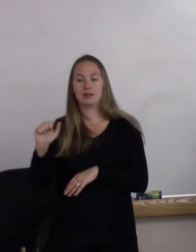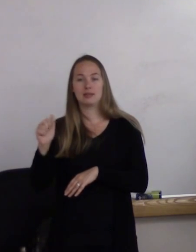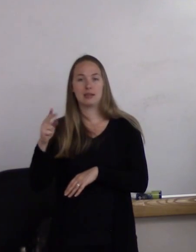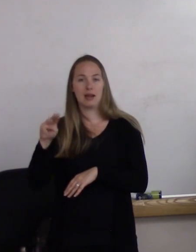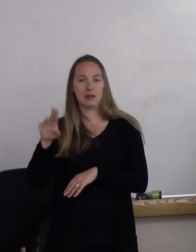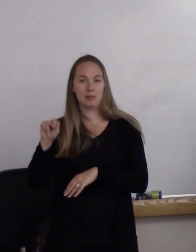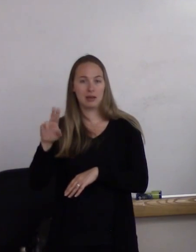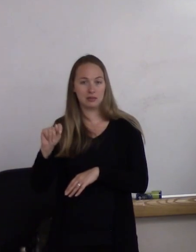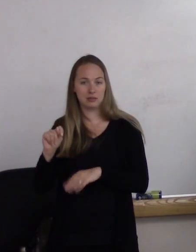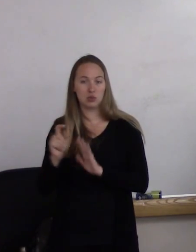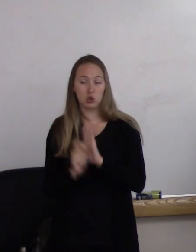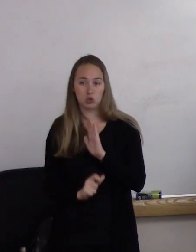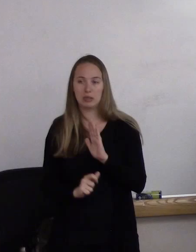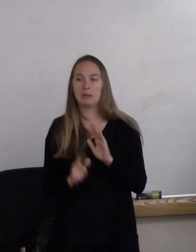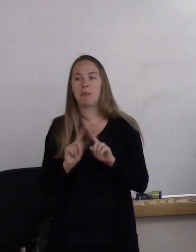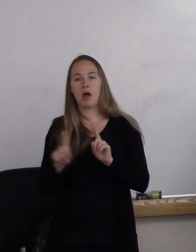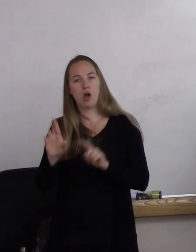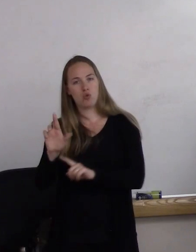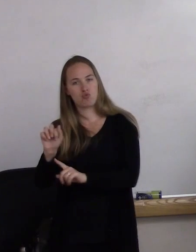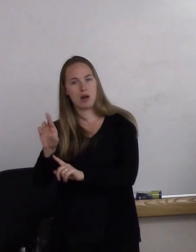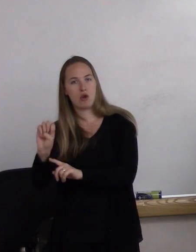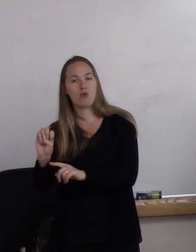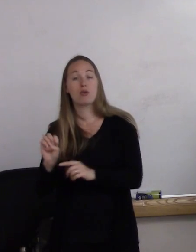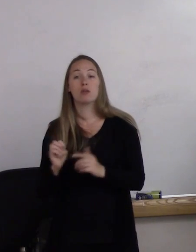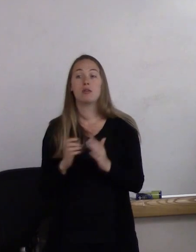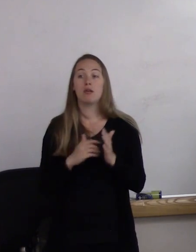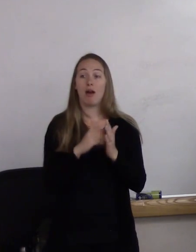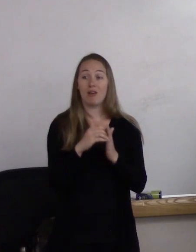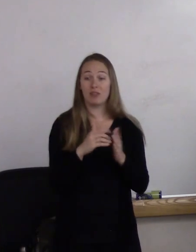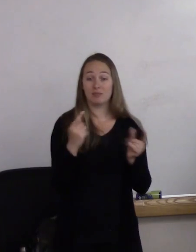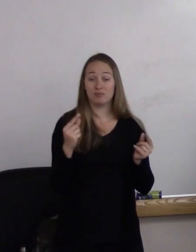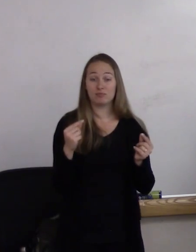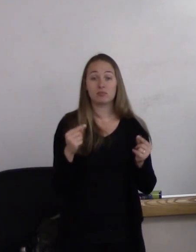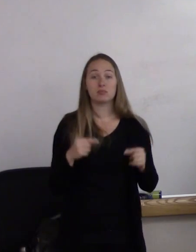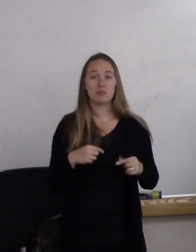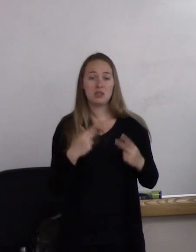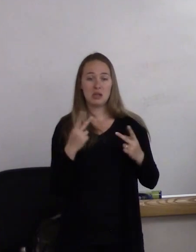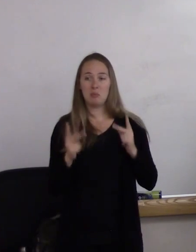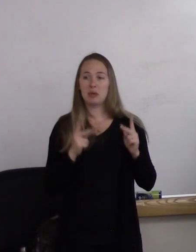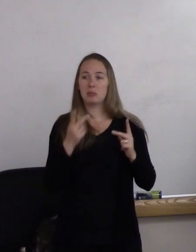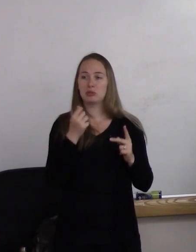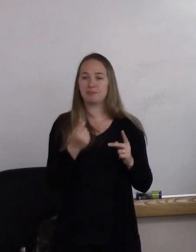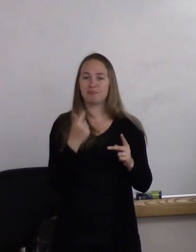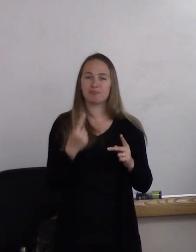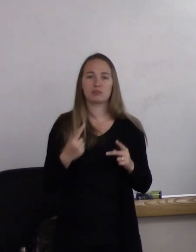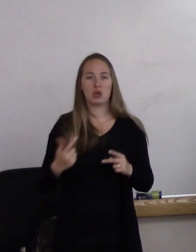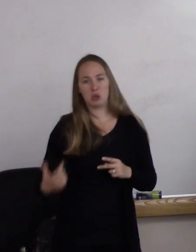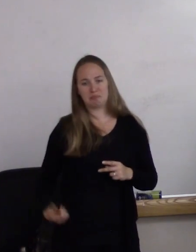More often, people will take hormones to bring their body more in-line with their internal sense of self.